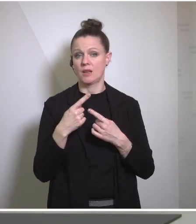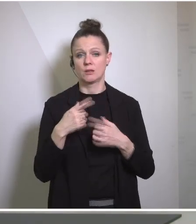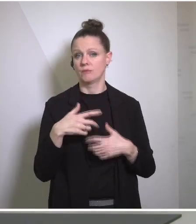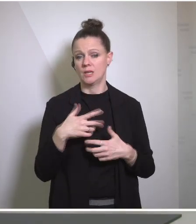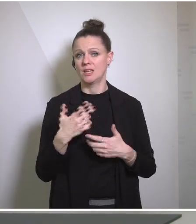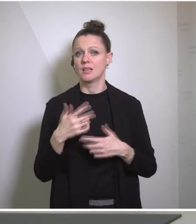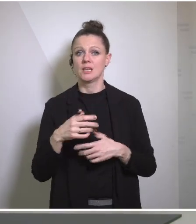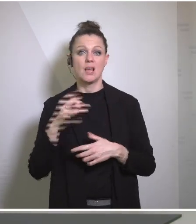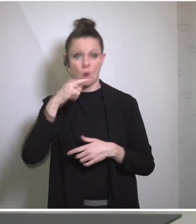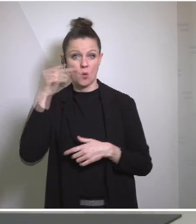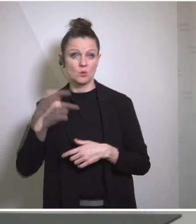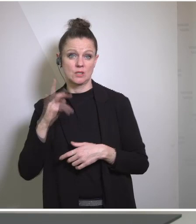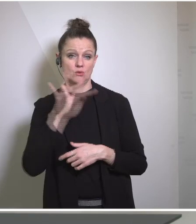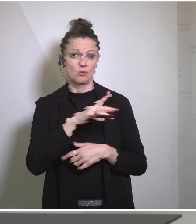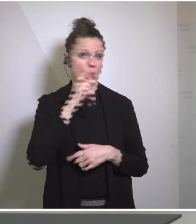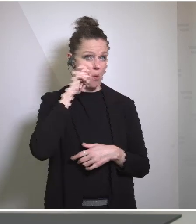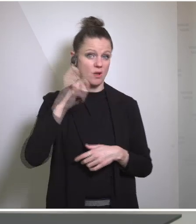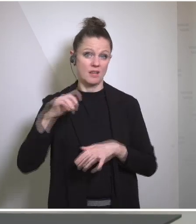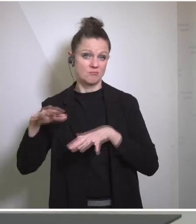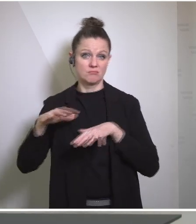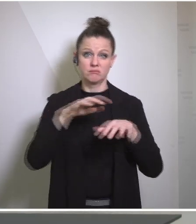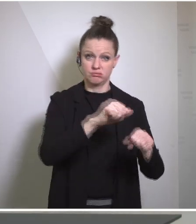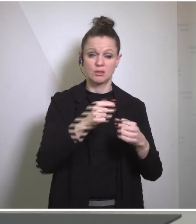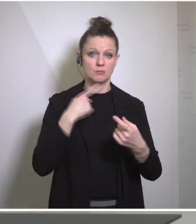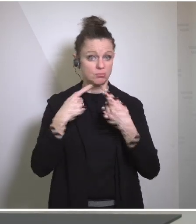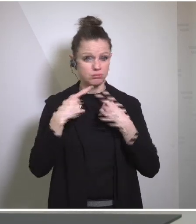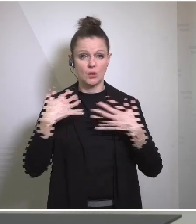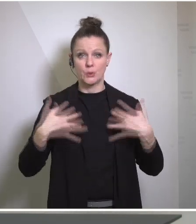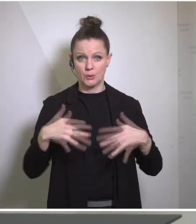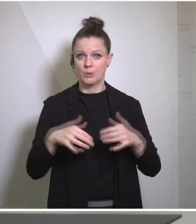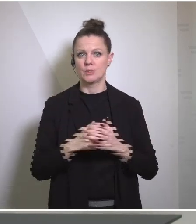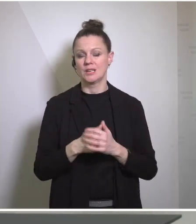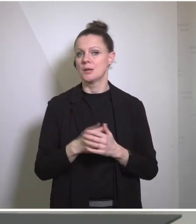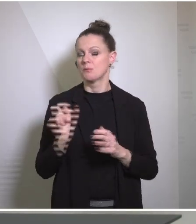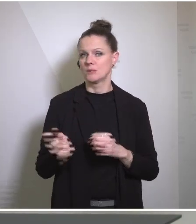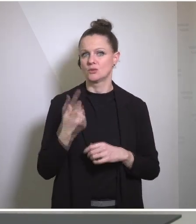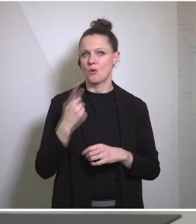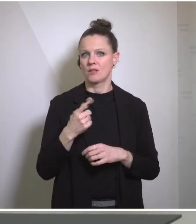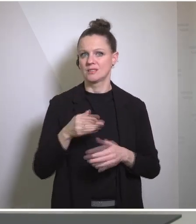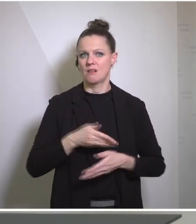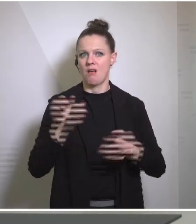and in particular the threat that has posed to the Zaporizhzhia nuclear power facility. The